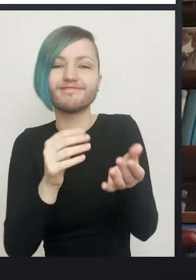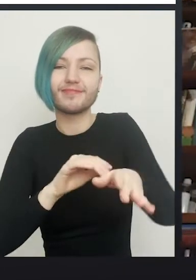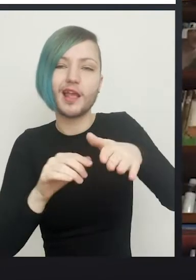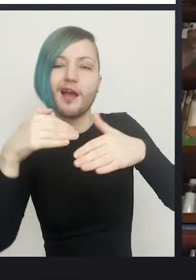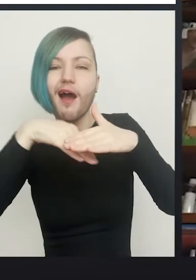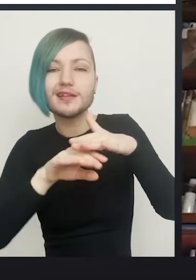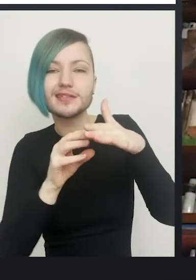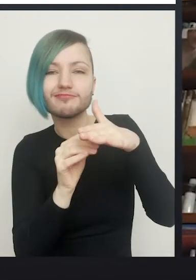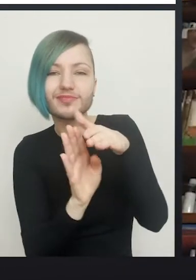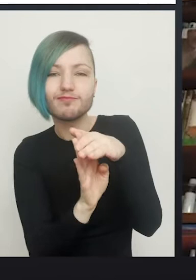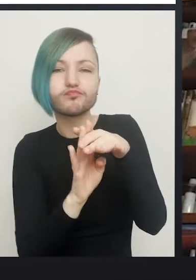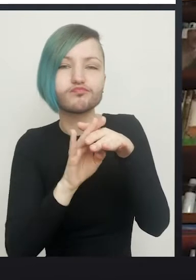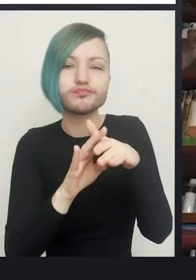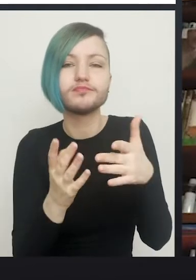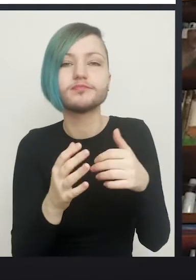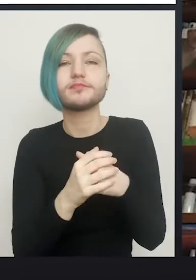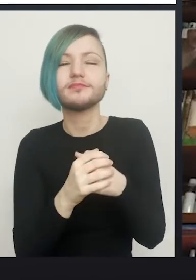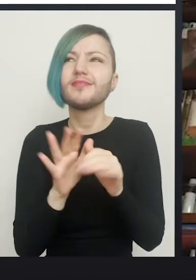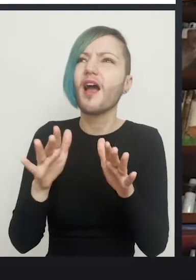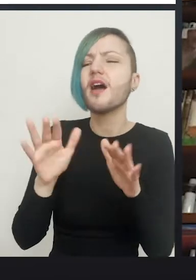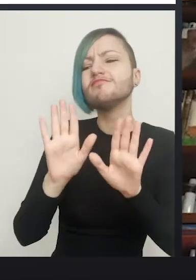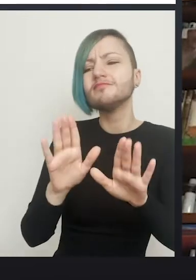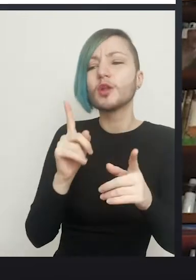It's a bit more than that, it's actually part of the body's natural healing.